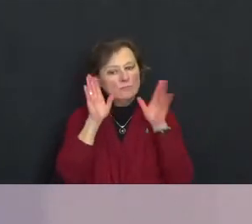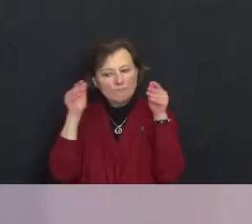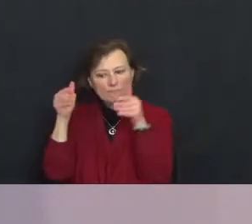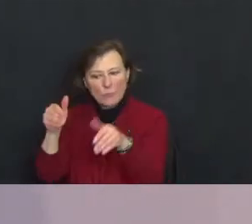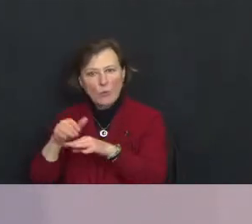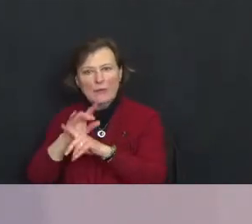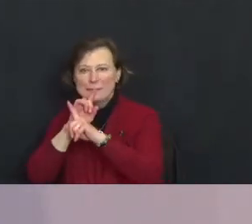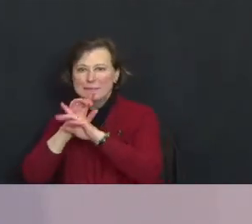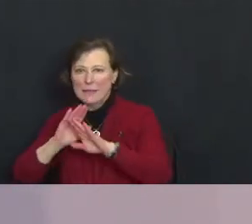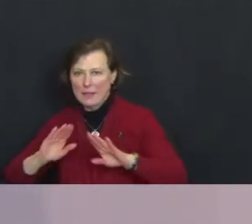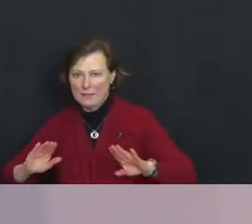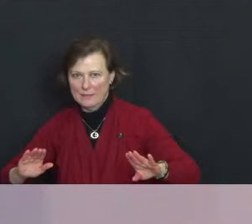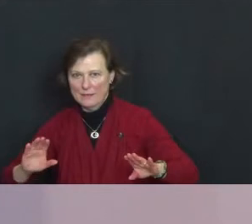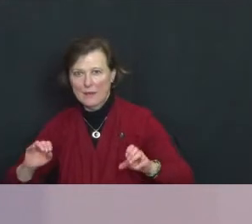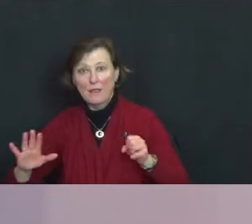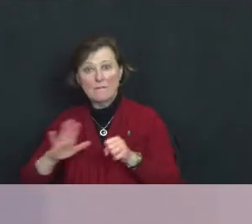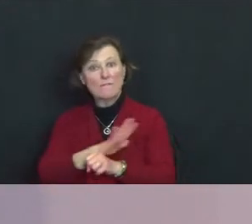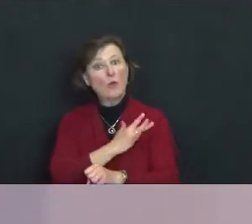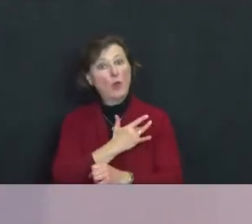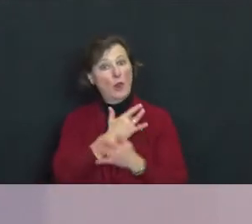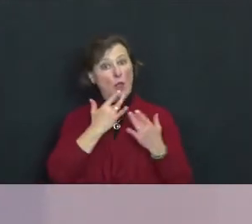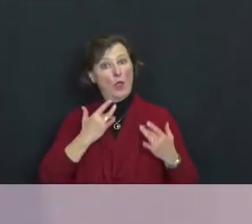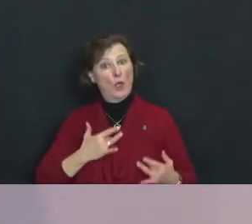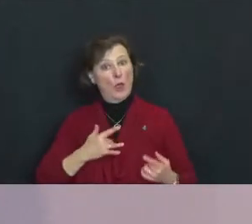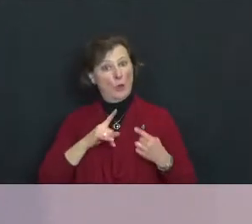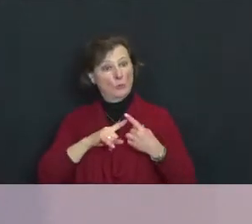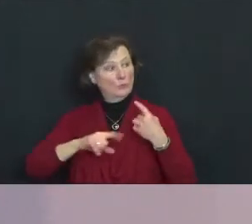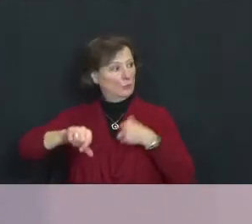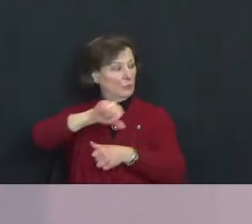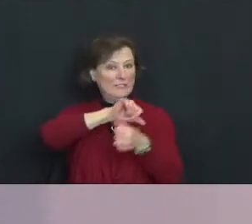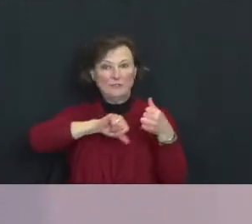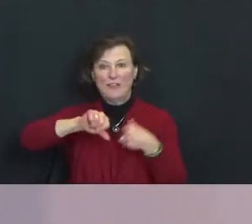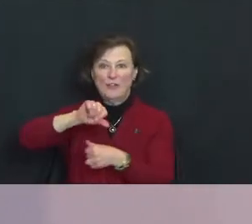and our full hearts toward one another.